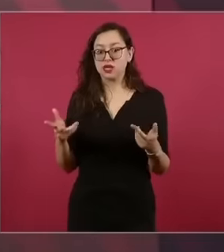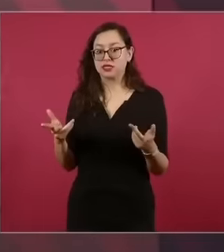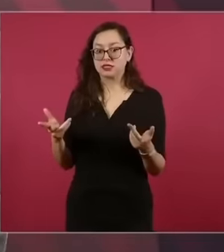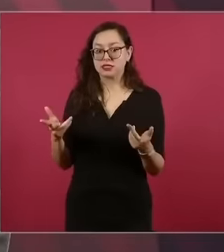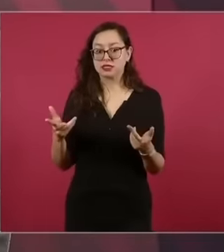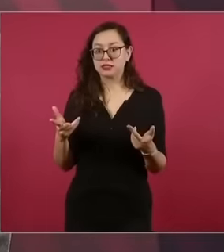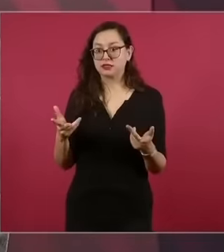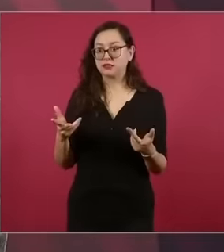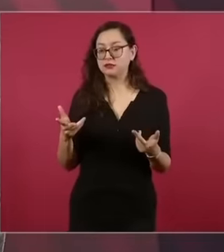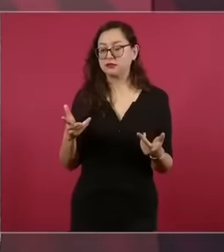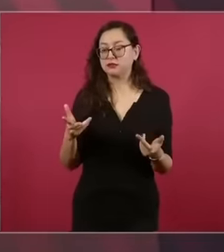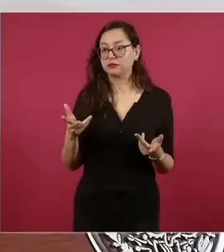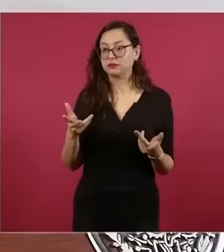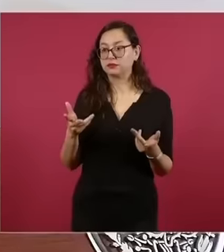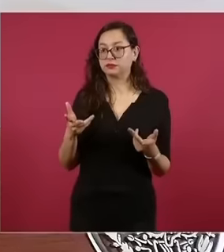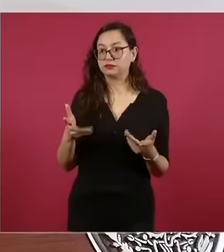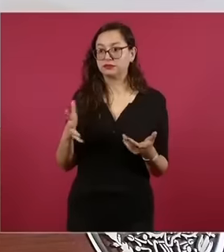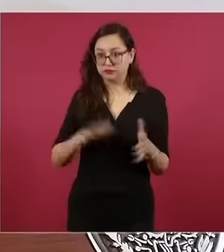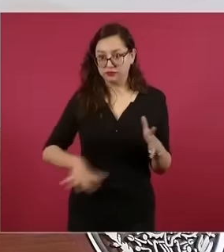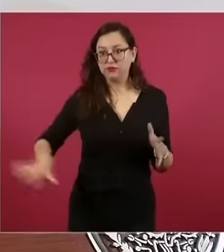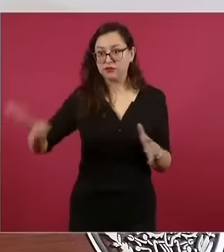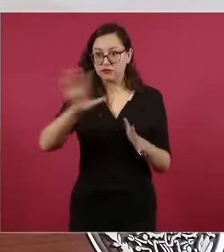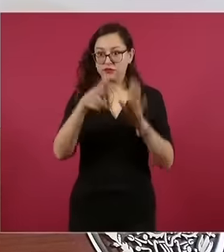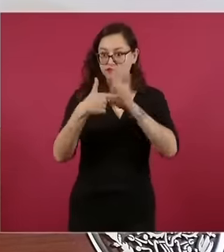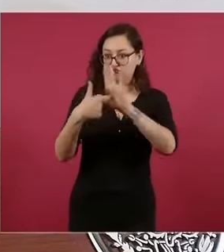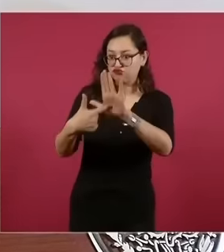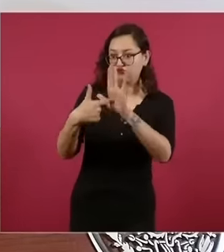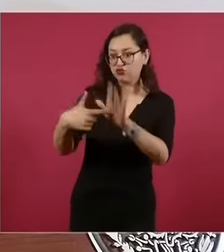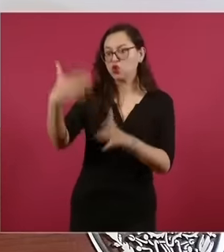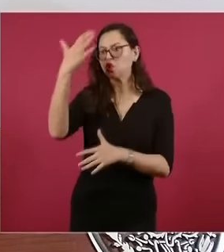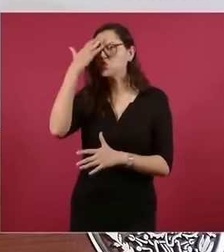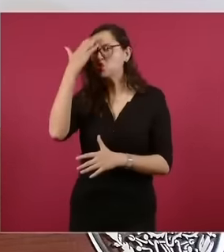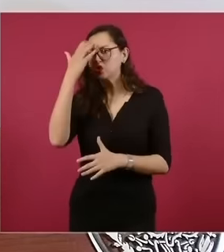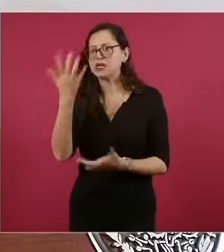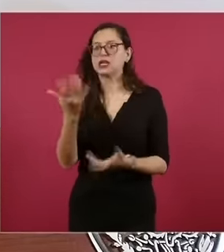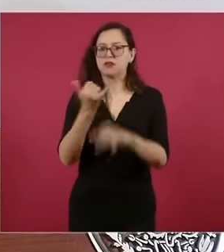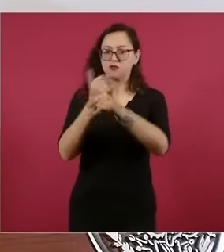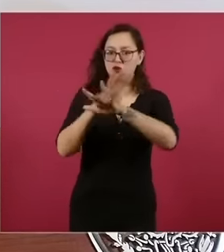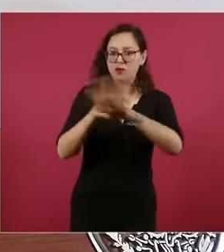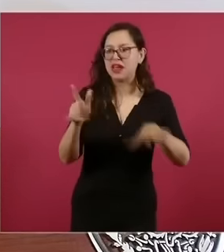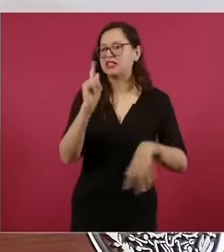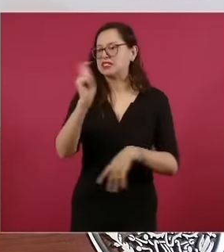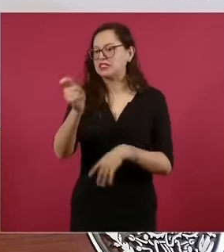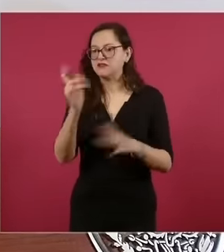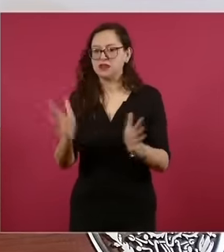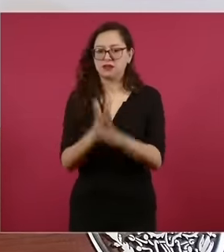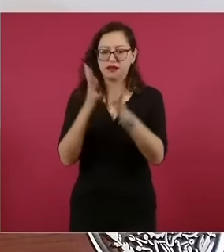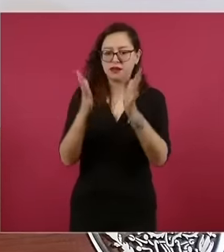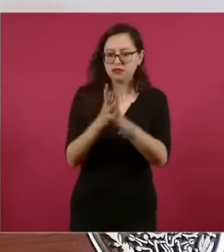knowing about the importance of Democracy about the importance of